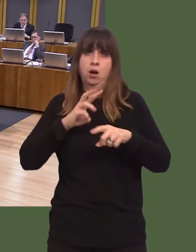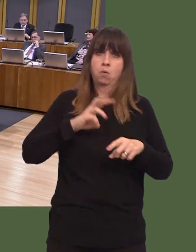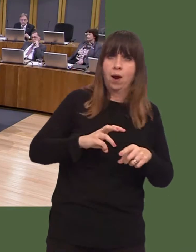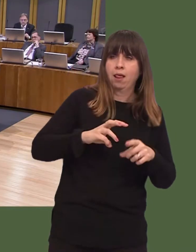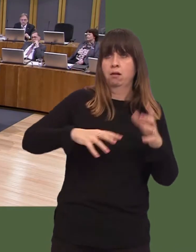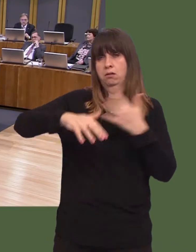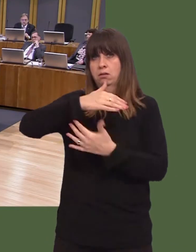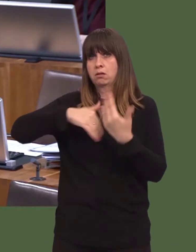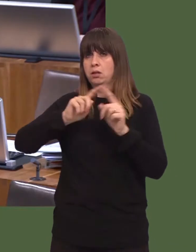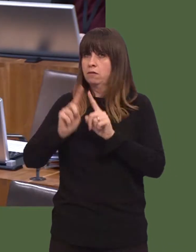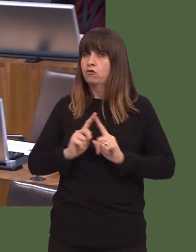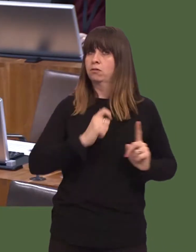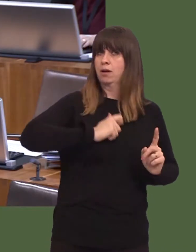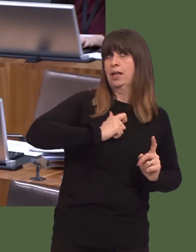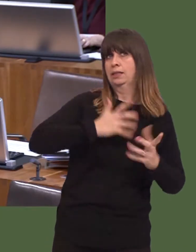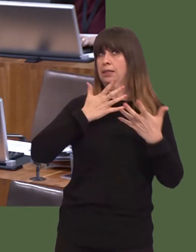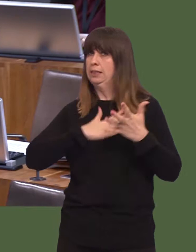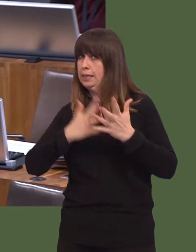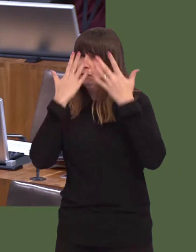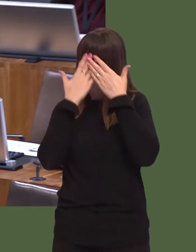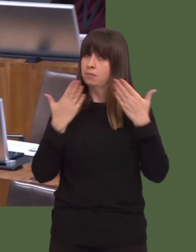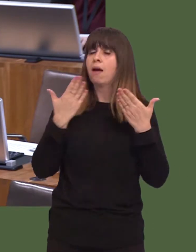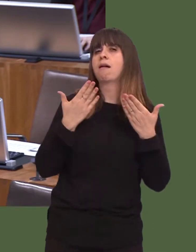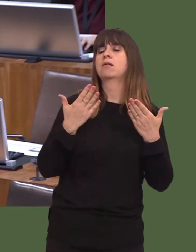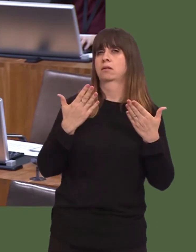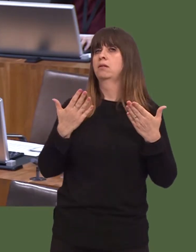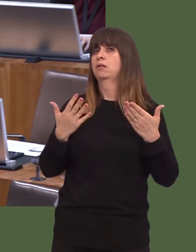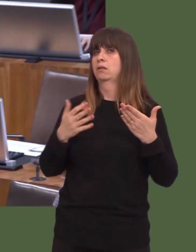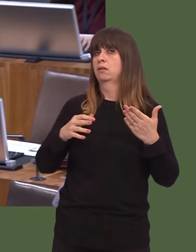That, for me, would represent, for Wales, a very good outcome.